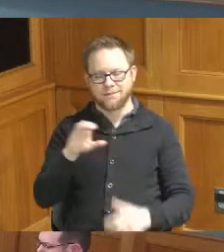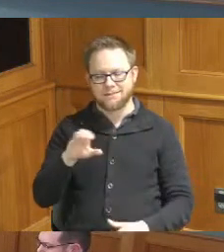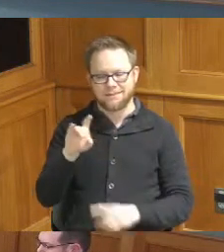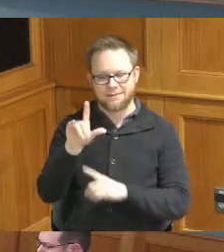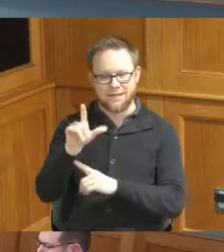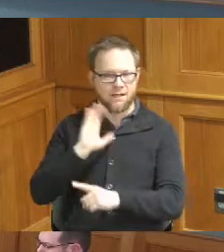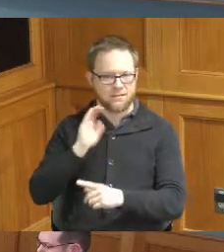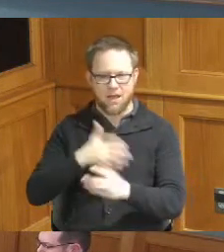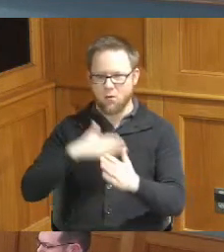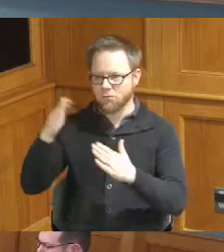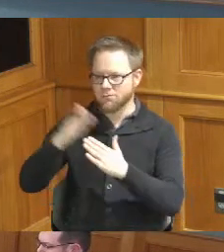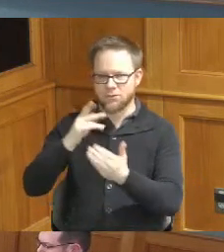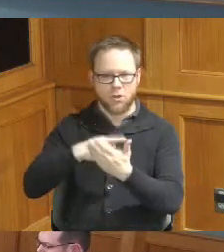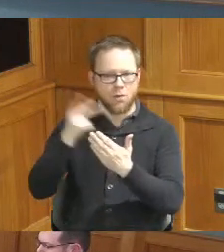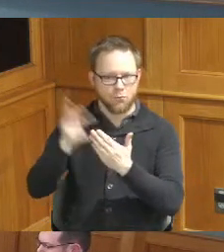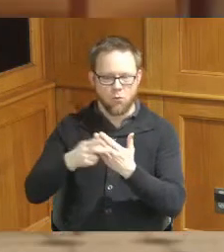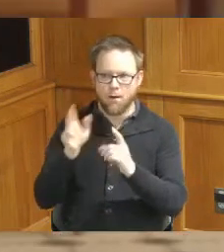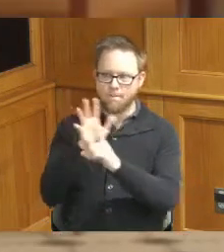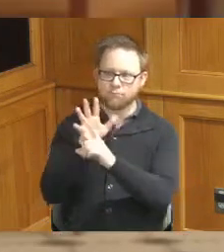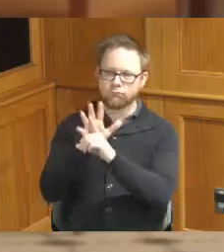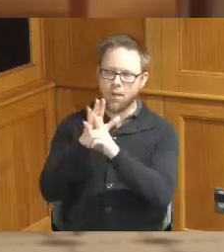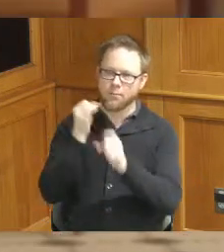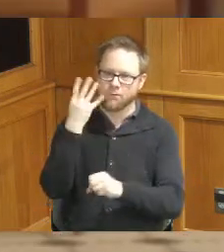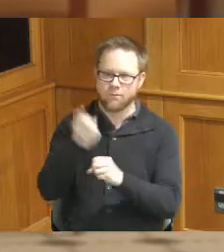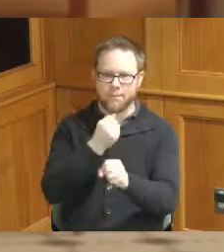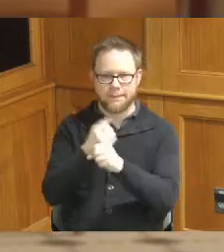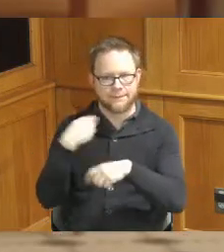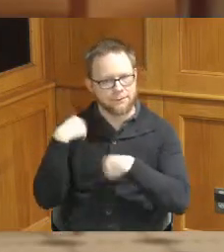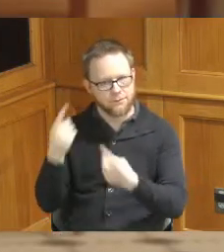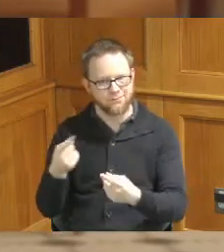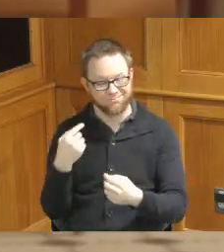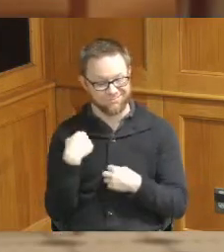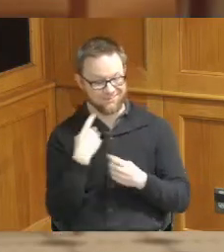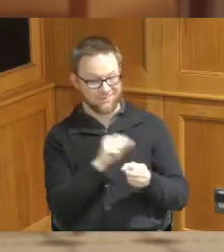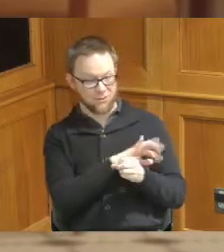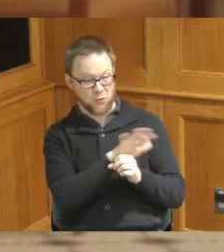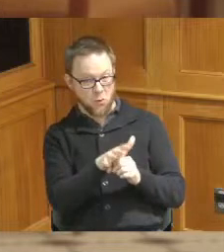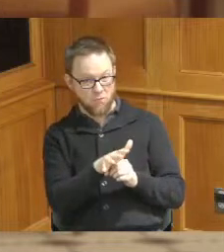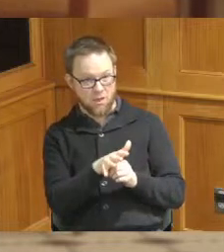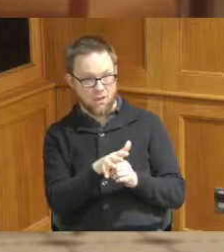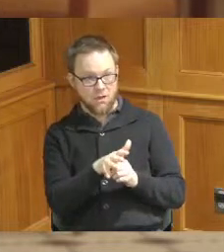performing program at CIA for some years now and since Covid the interest and the demand